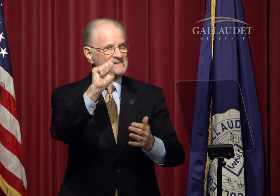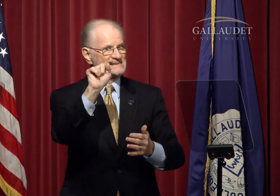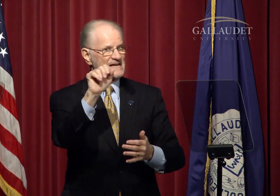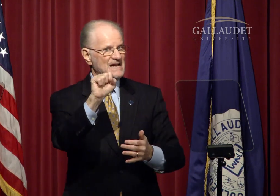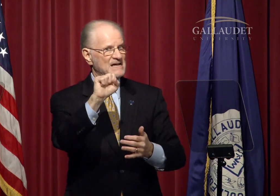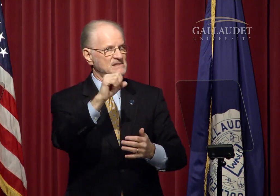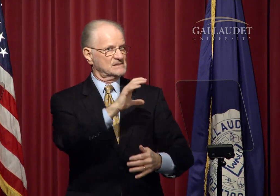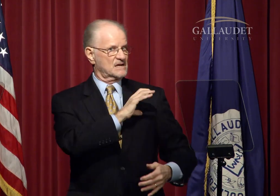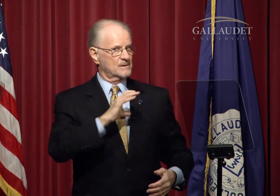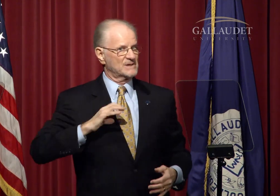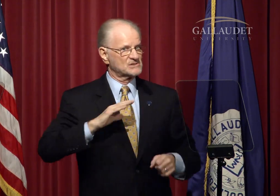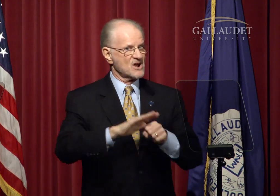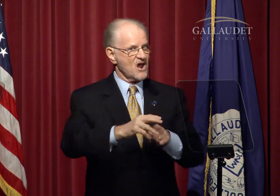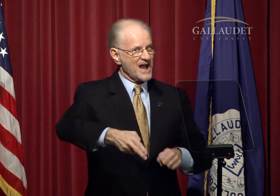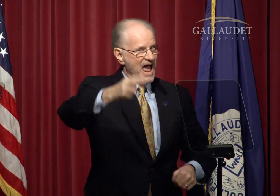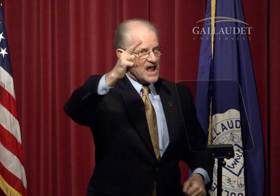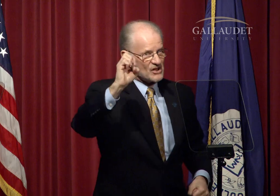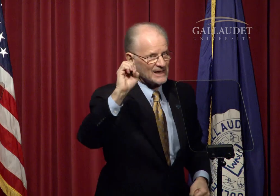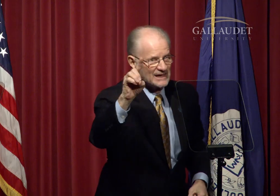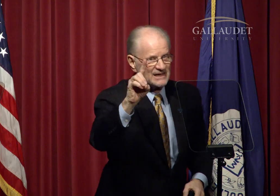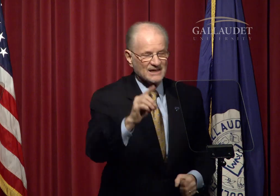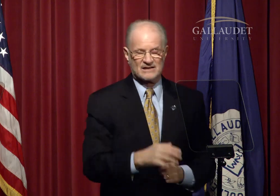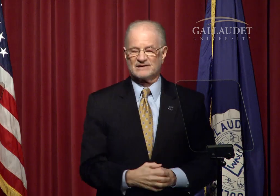by Middle States Commission on Higher Education.